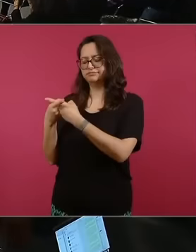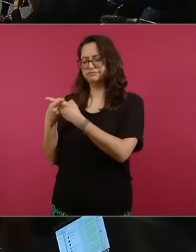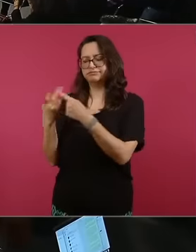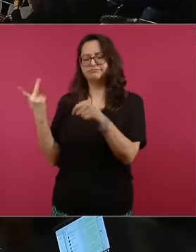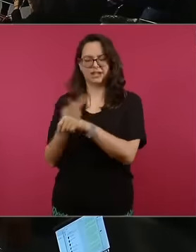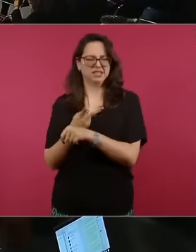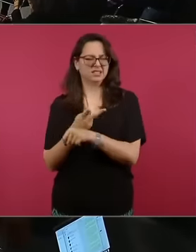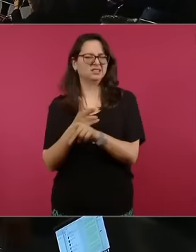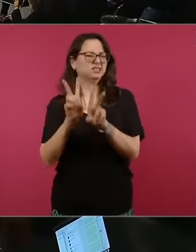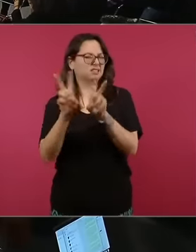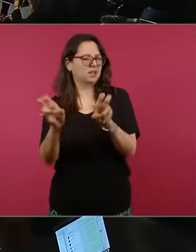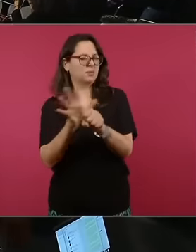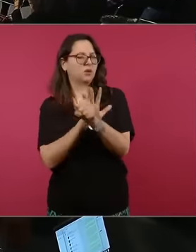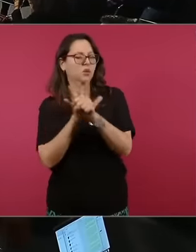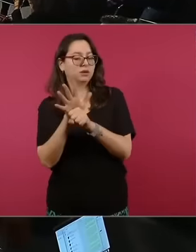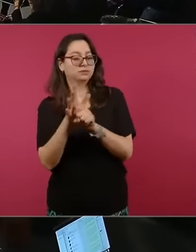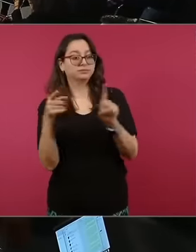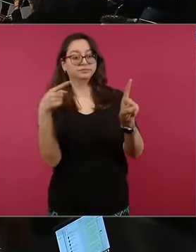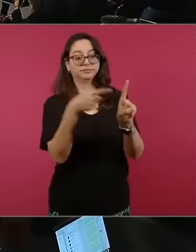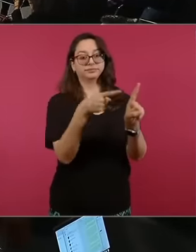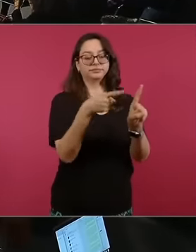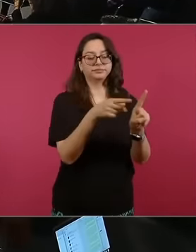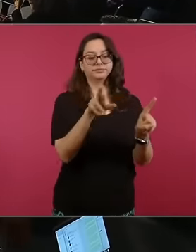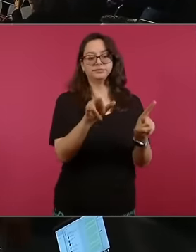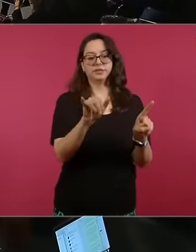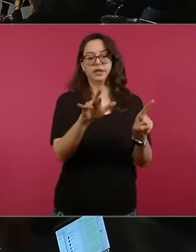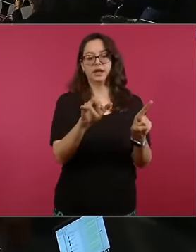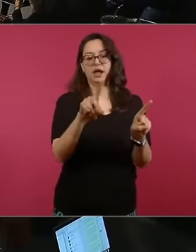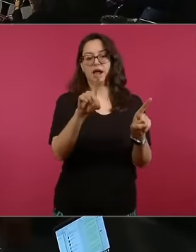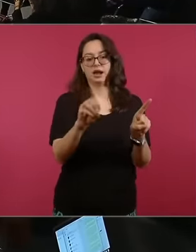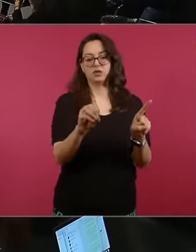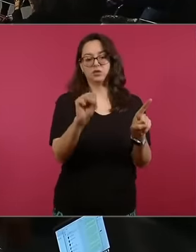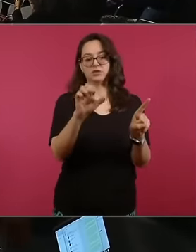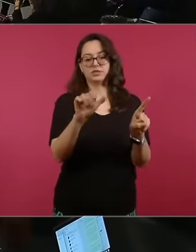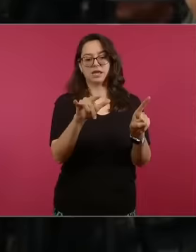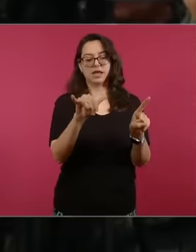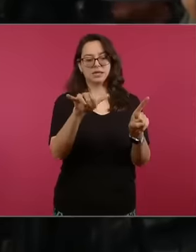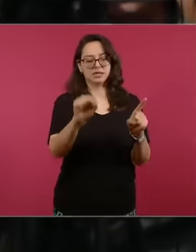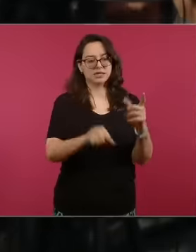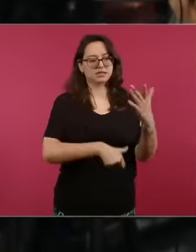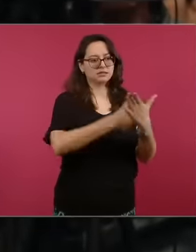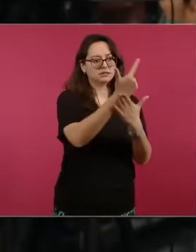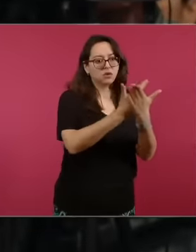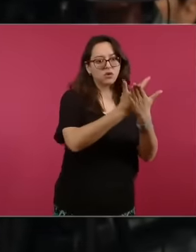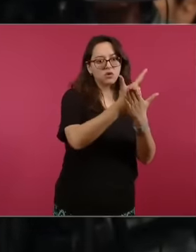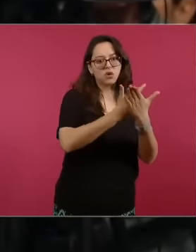. The most recent amount was announced by the head of the SAT on Friday